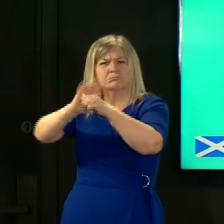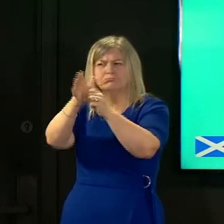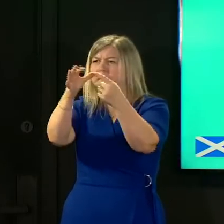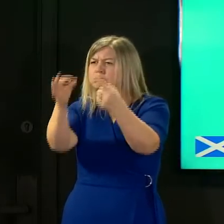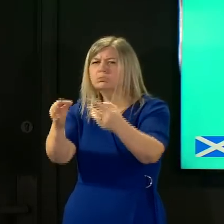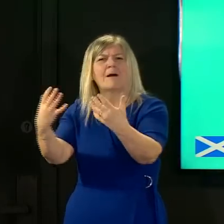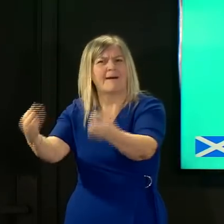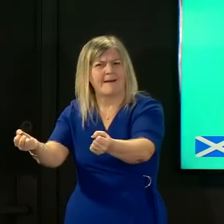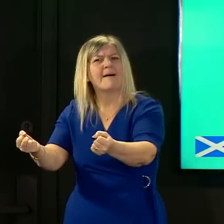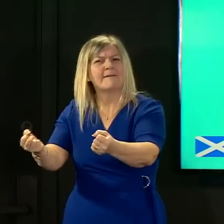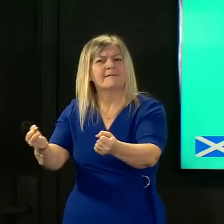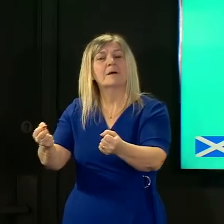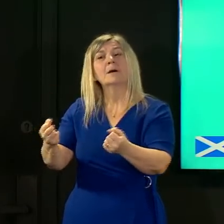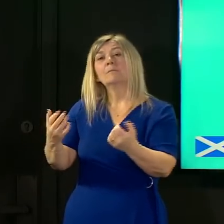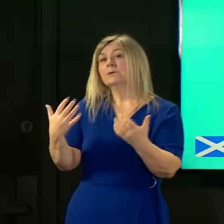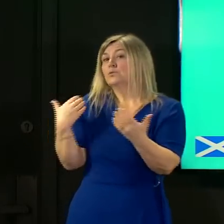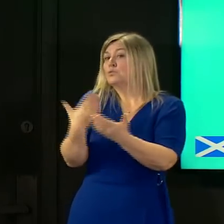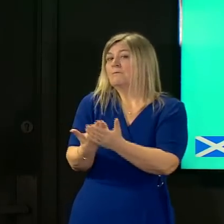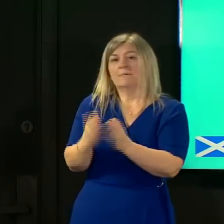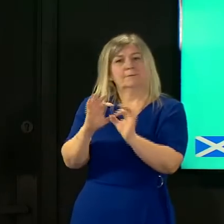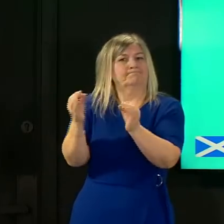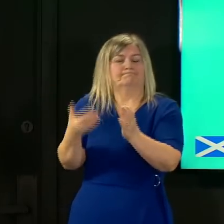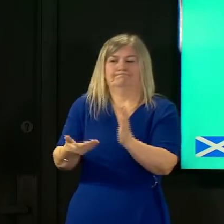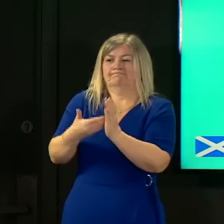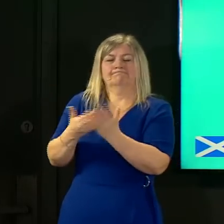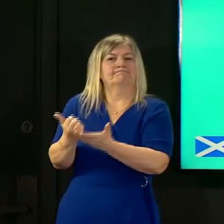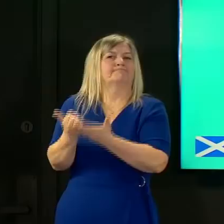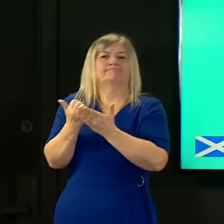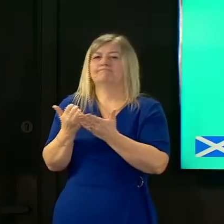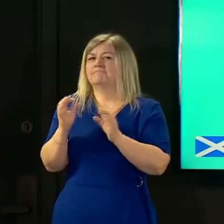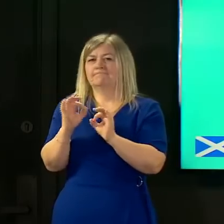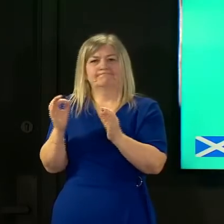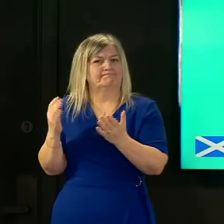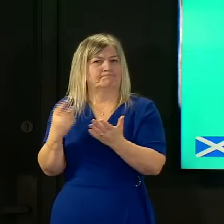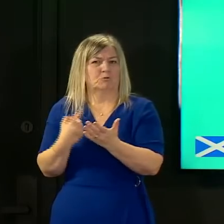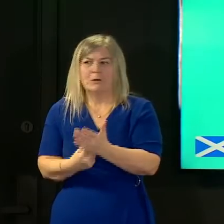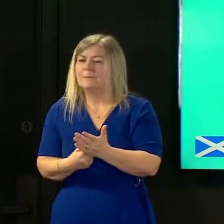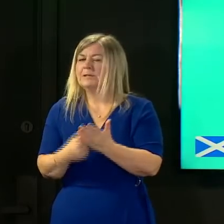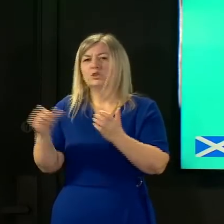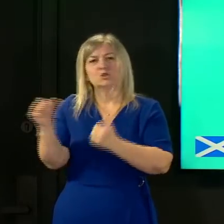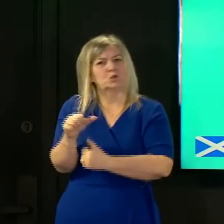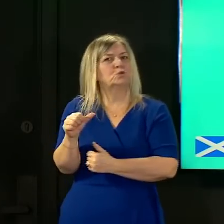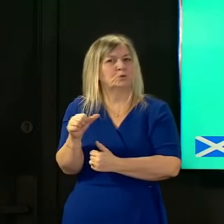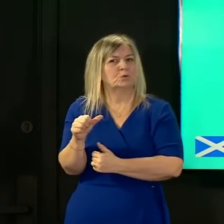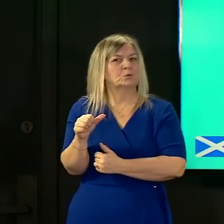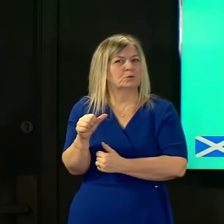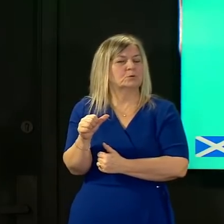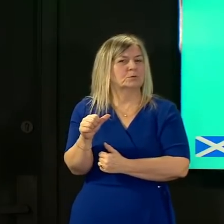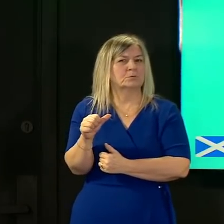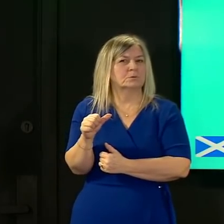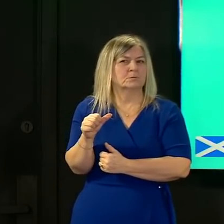any additional recommendations that should be undertaken in terms of increasing that level of